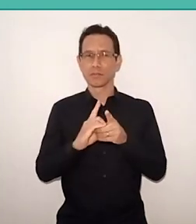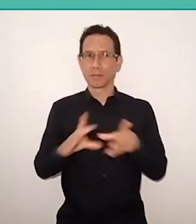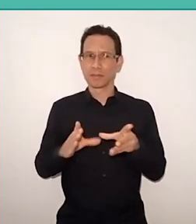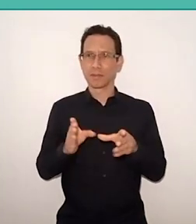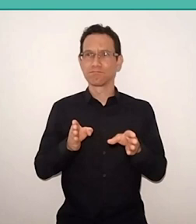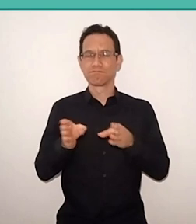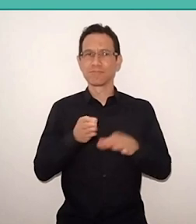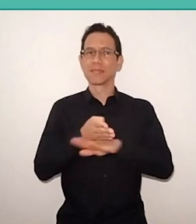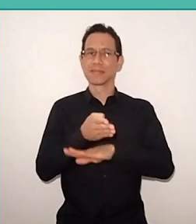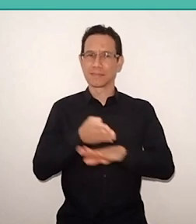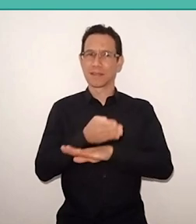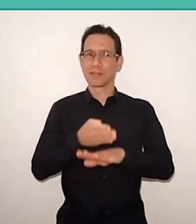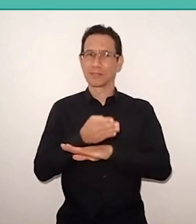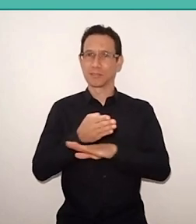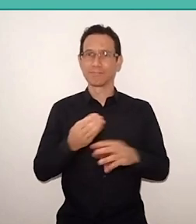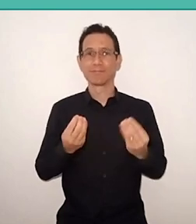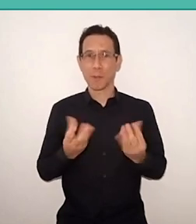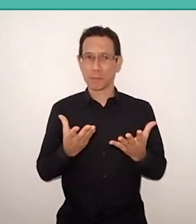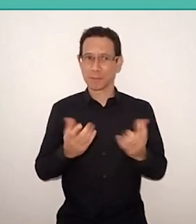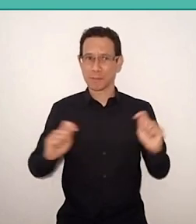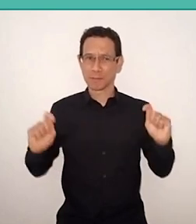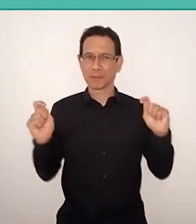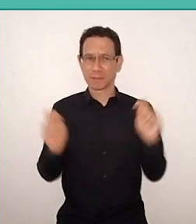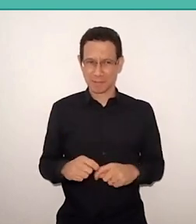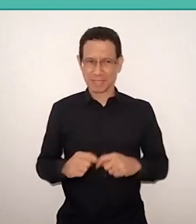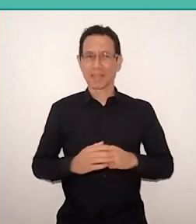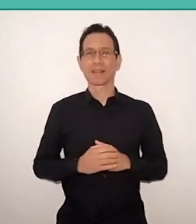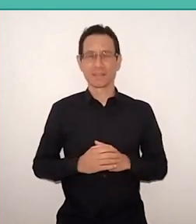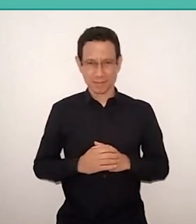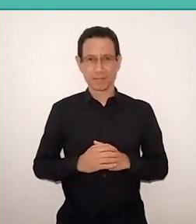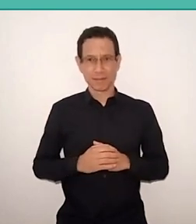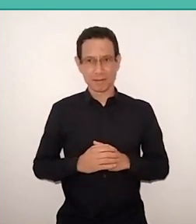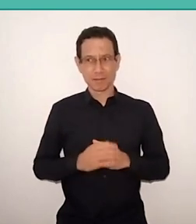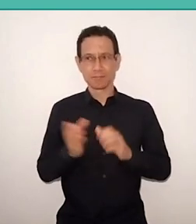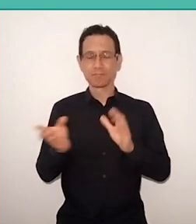That you can't imagine the possibility of getting to develop